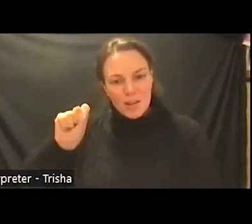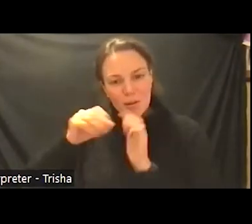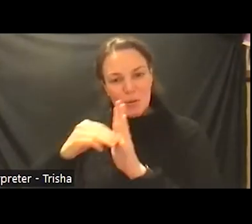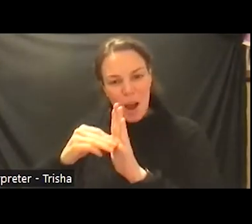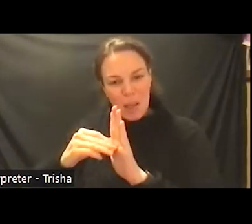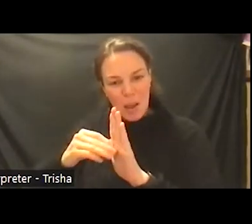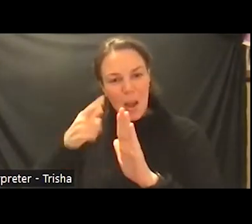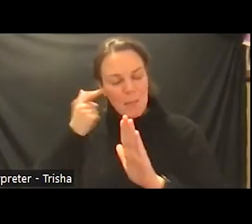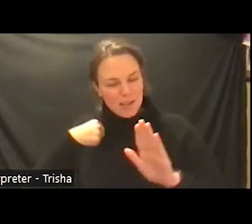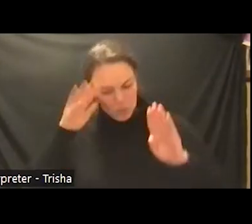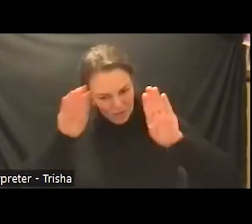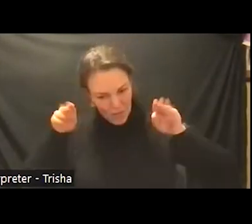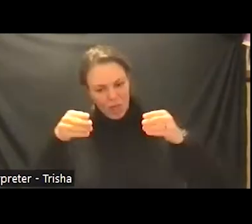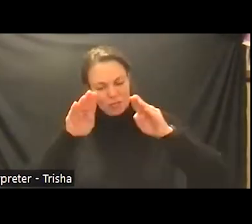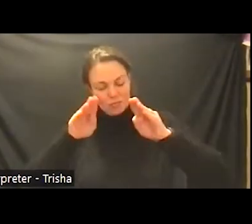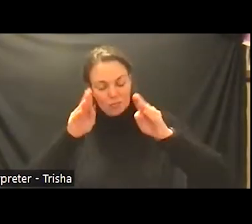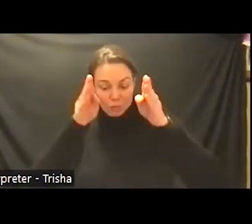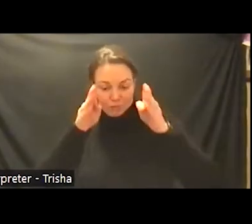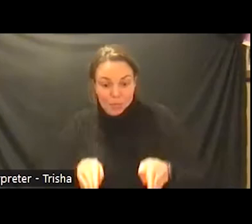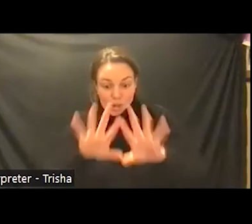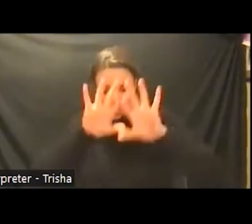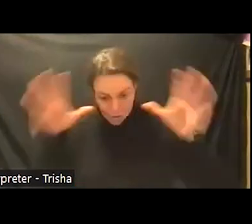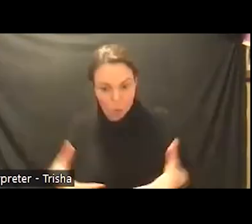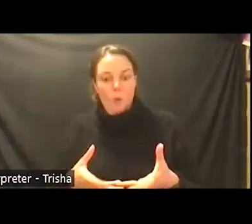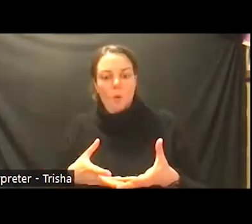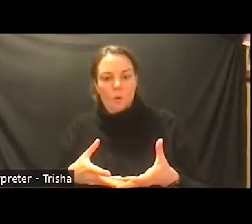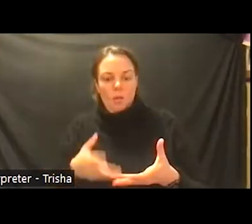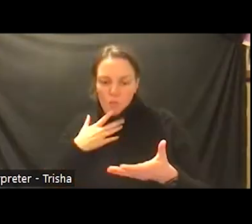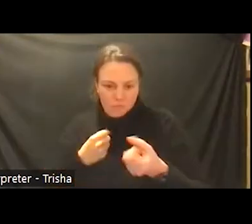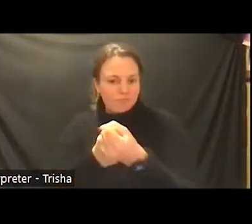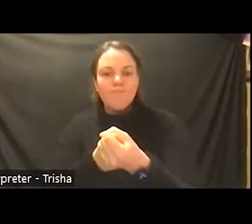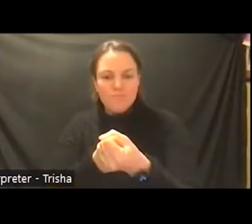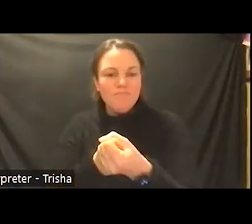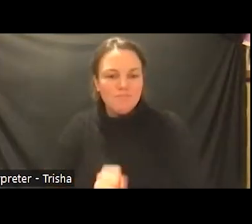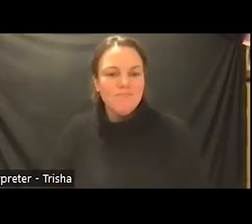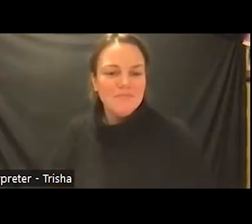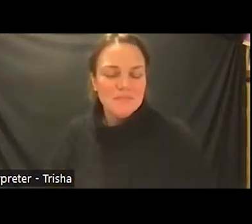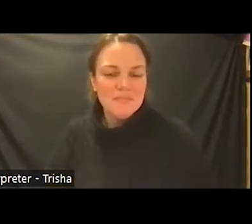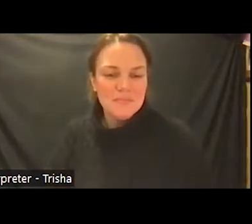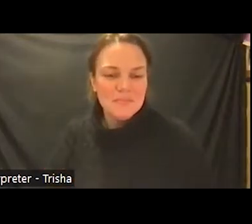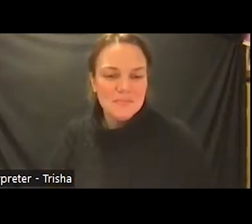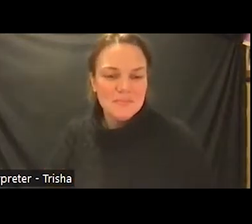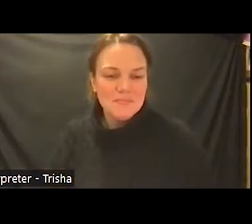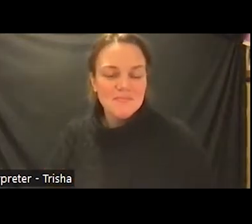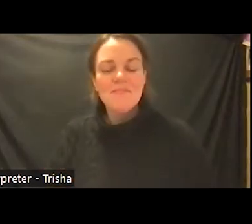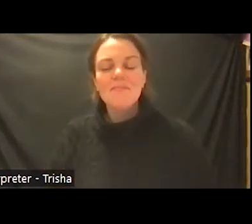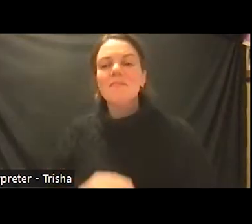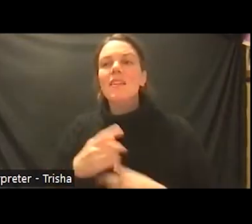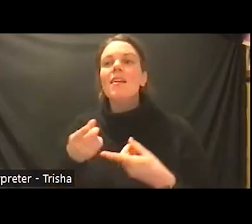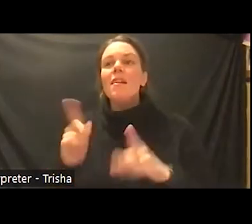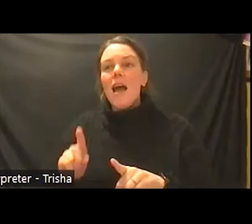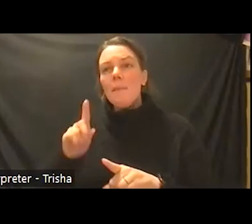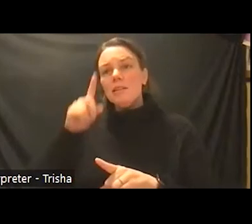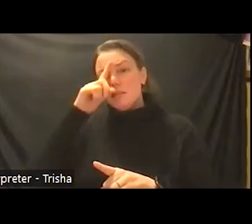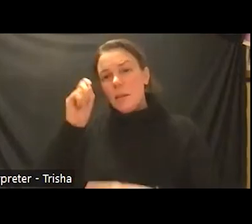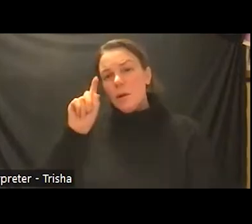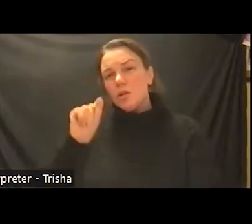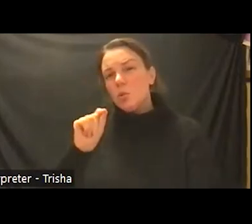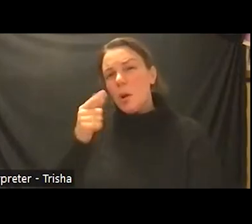person and the patient around summer of 2021 we implemented what's called the